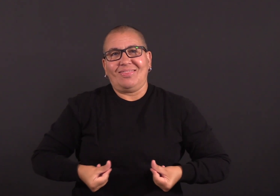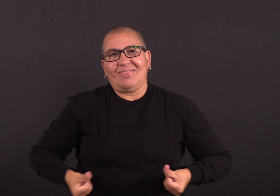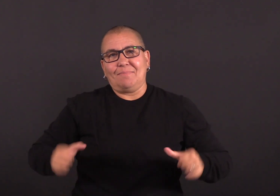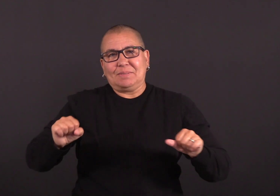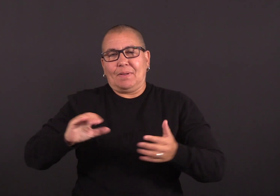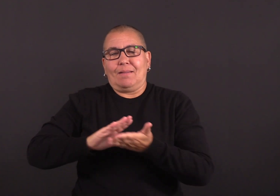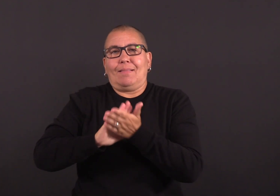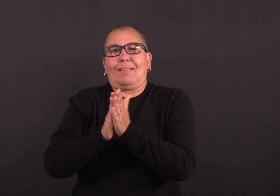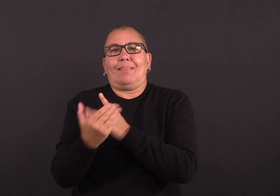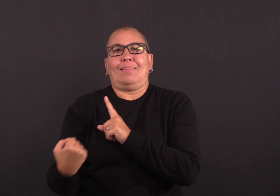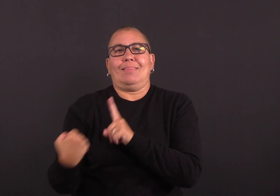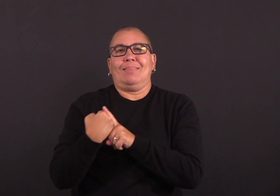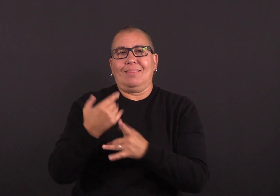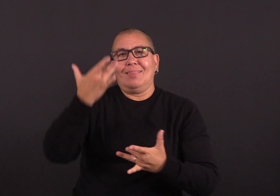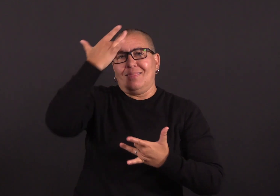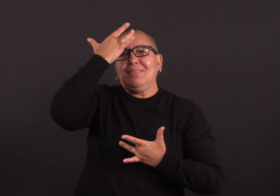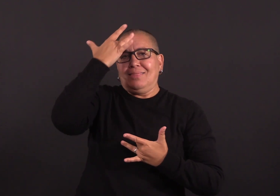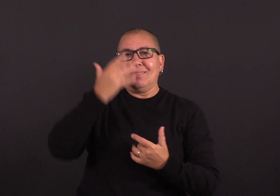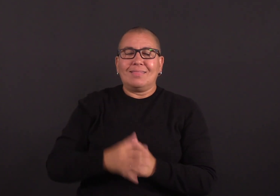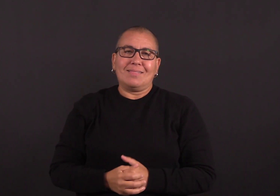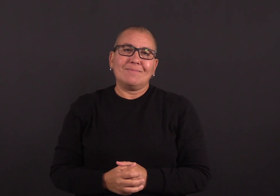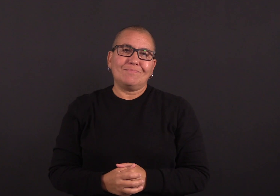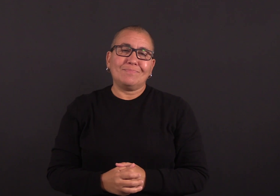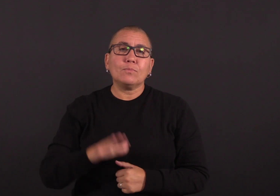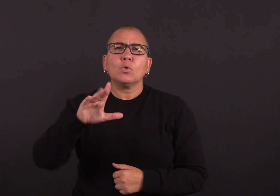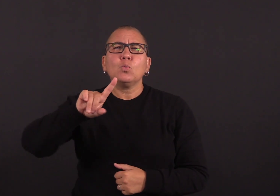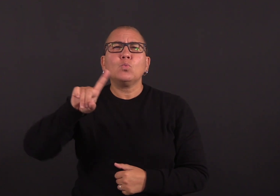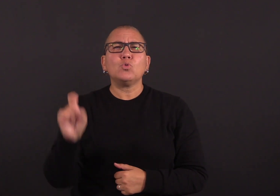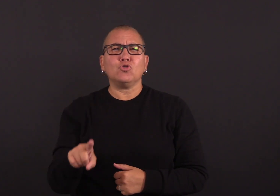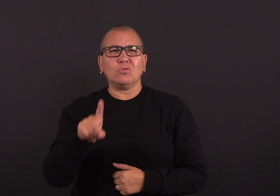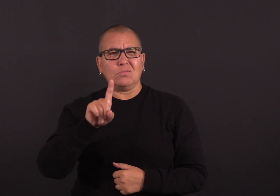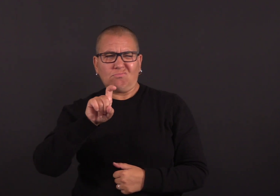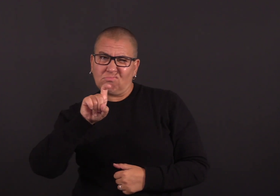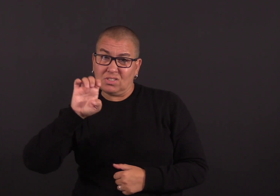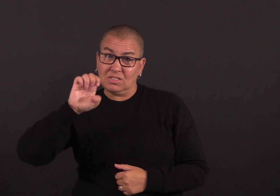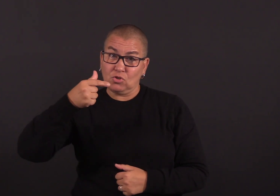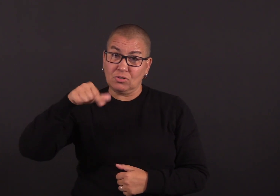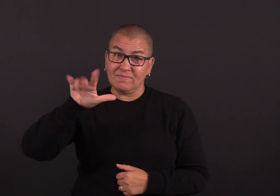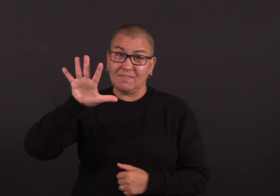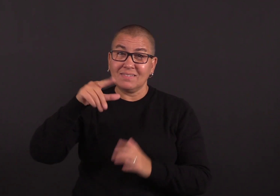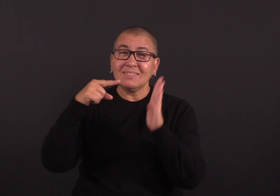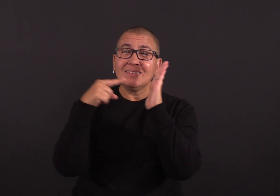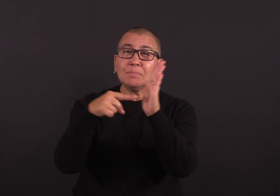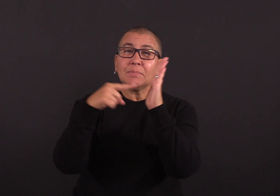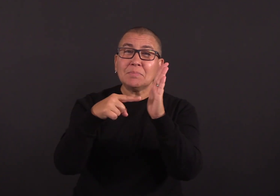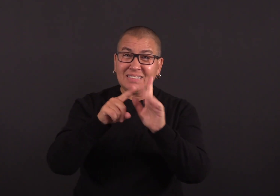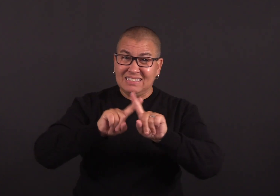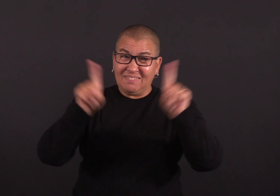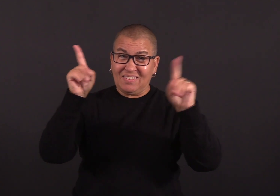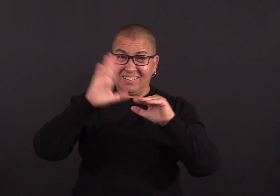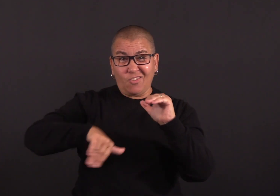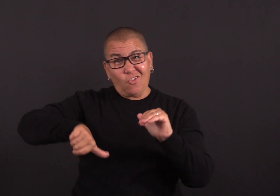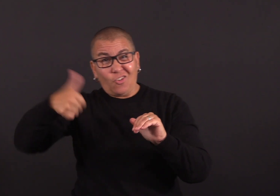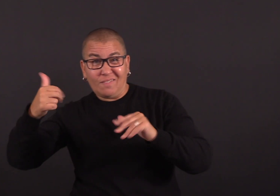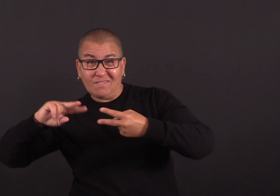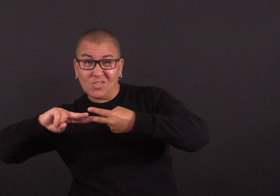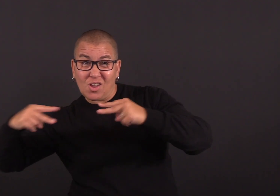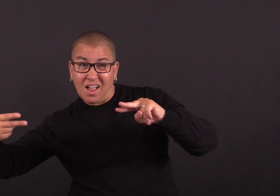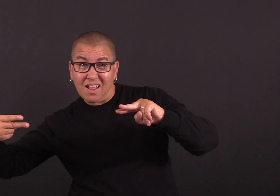Not so far. Like other Omicron strains, EG.5 tends to infect the upper respiratory tract, causing a